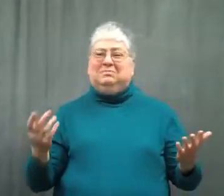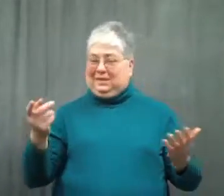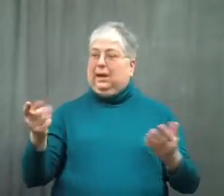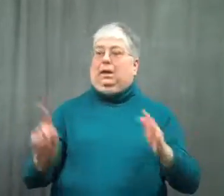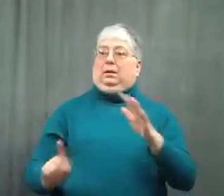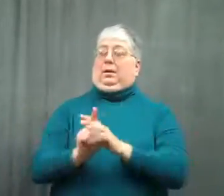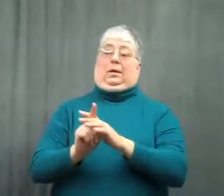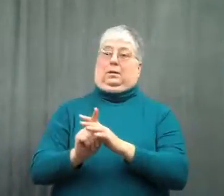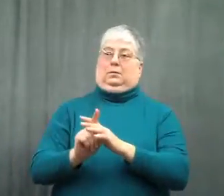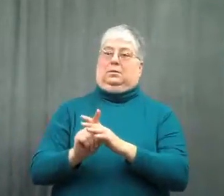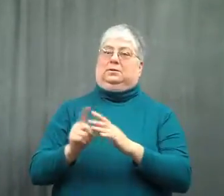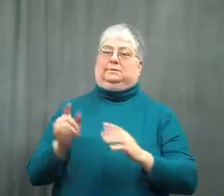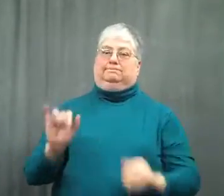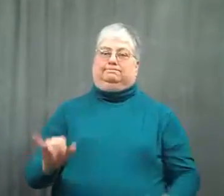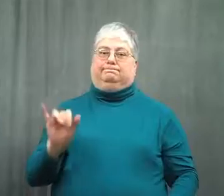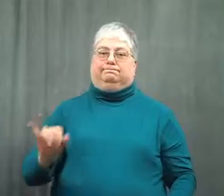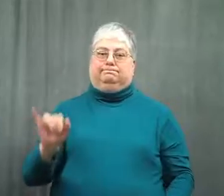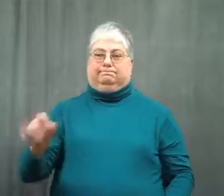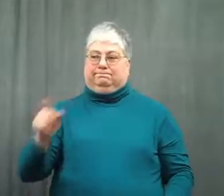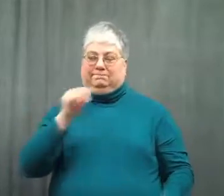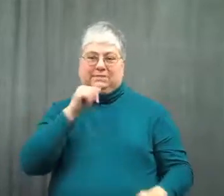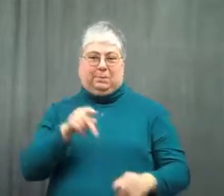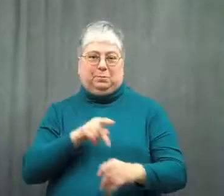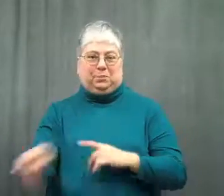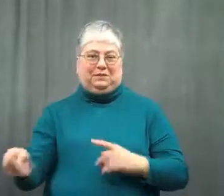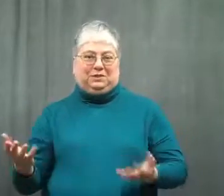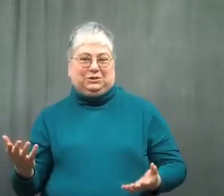When this came to light, he was deemed unprofessional.